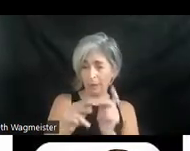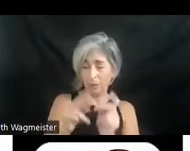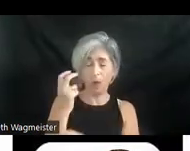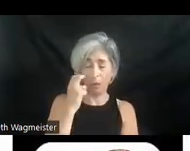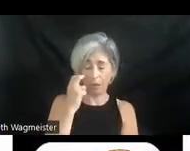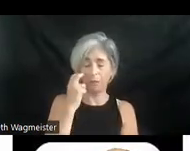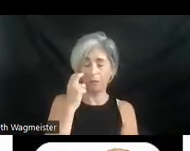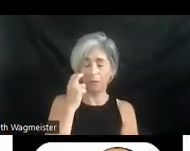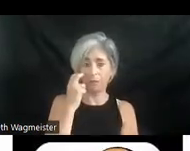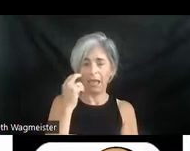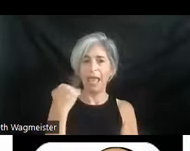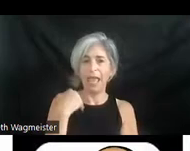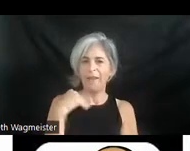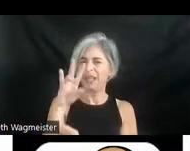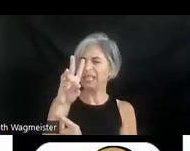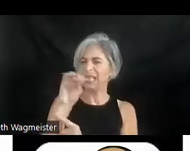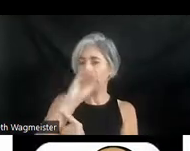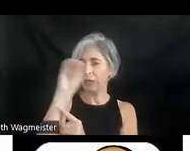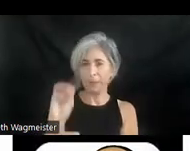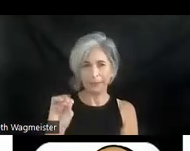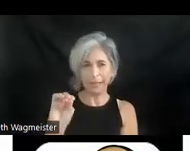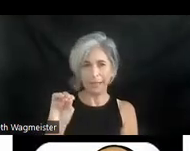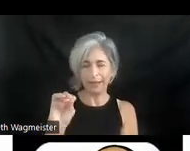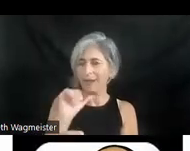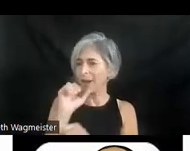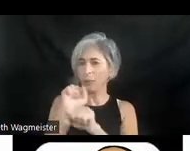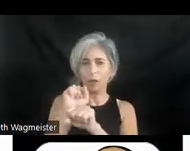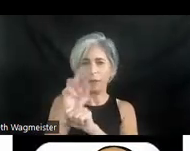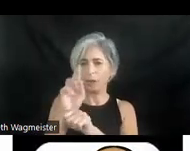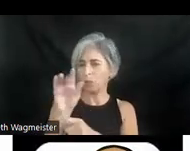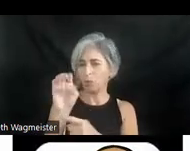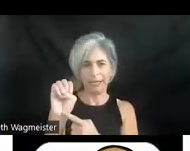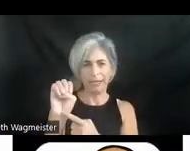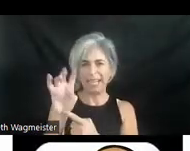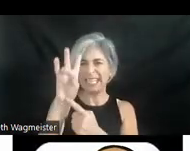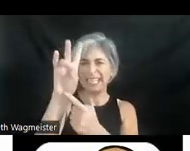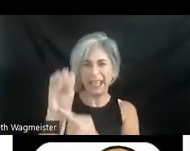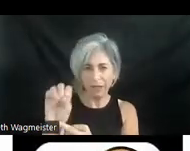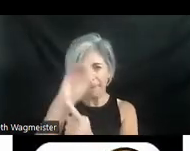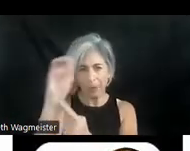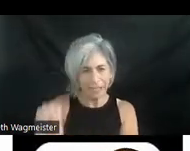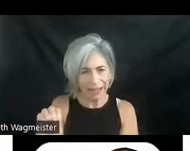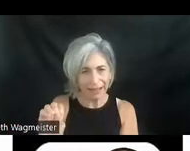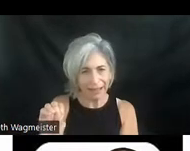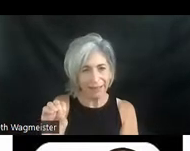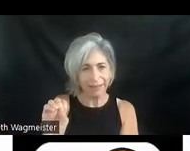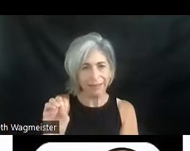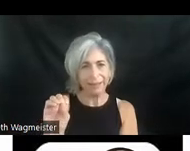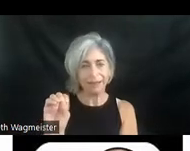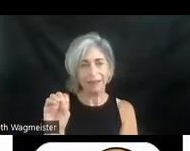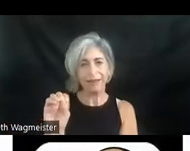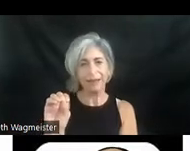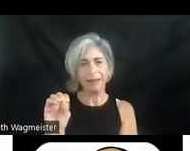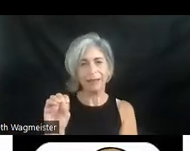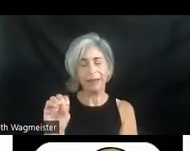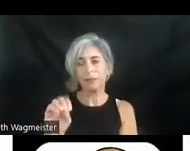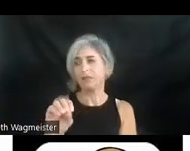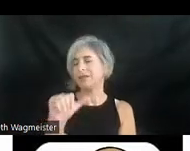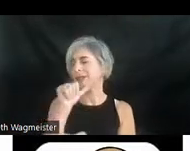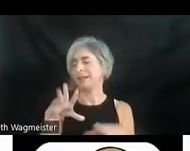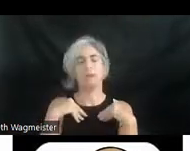have a seventy percent unemployment rating. Seventy percent. That's unacceptable. But